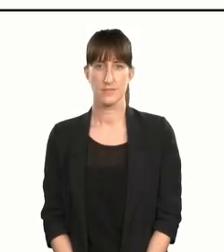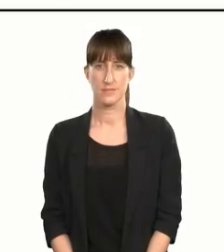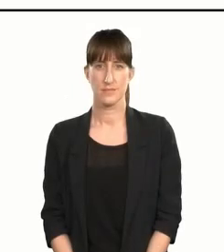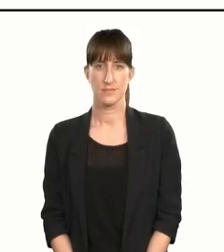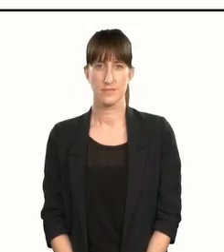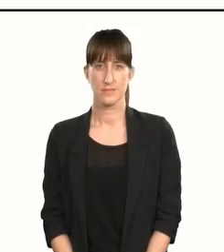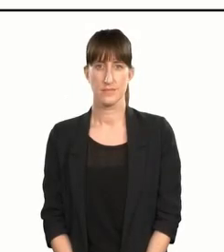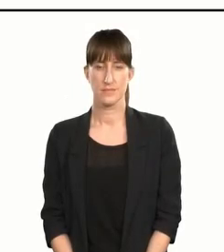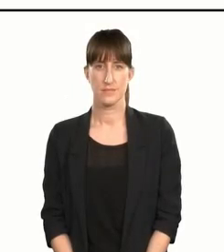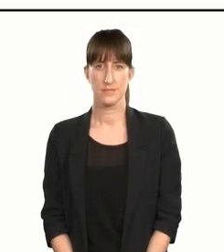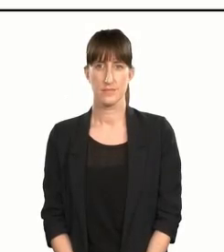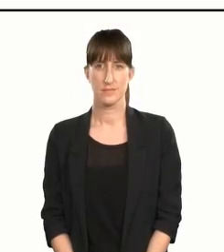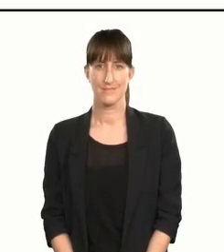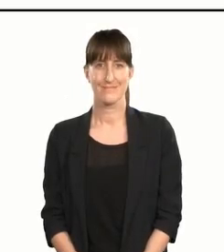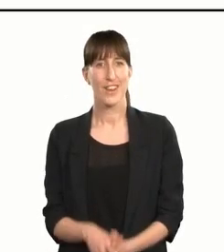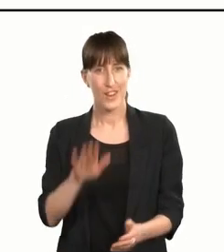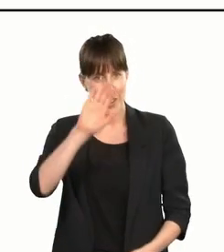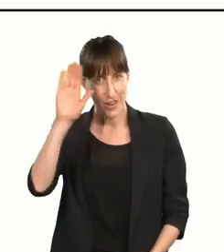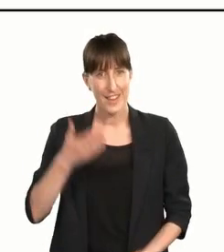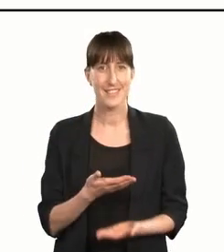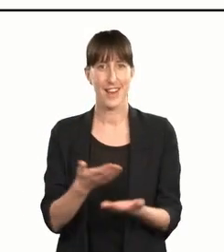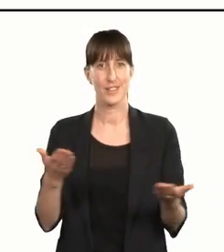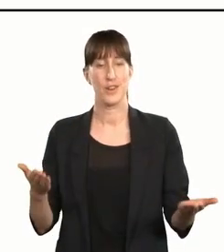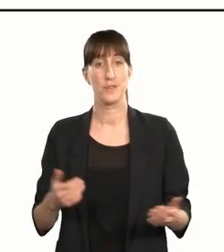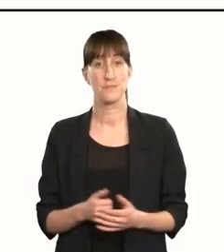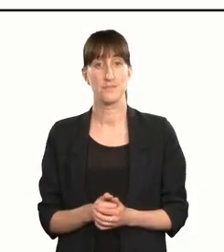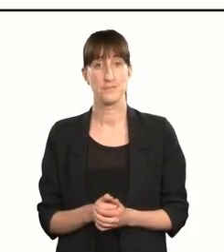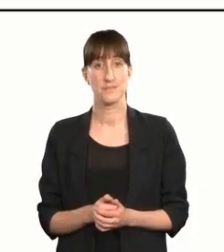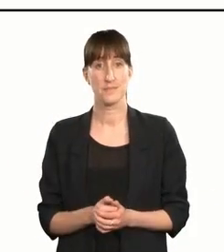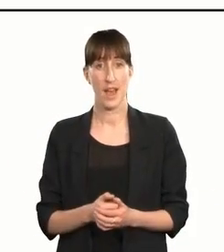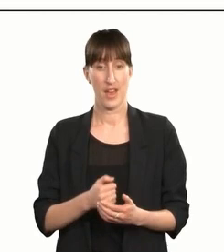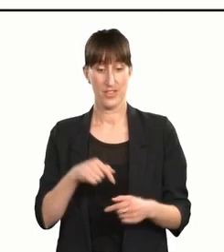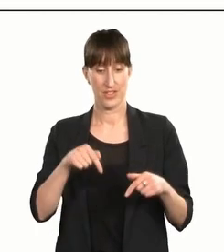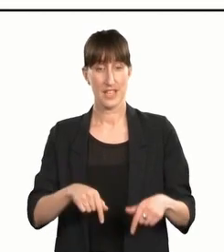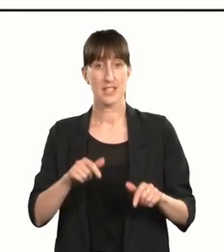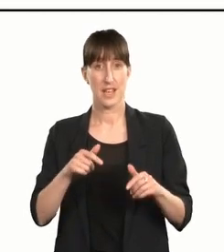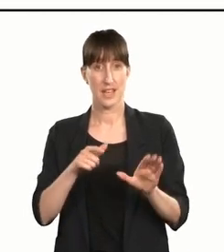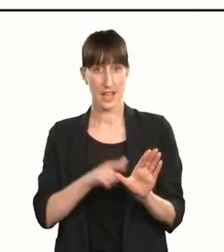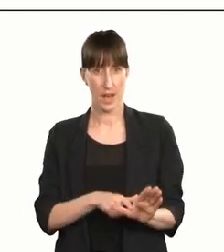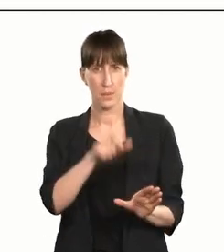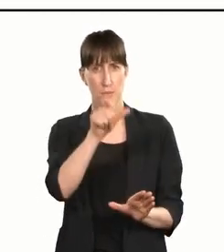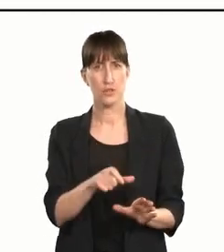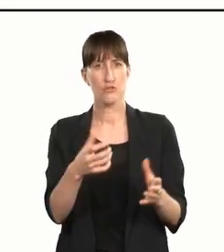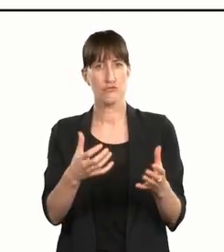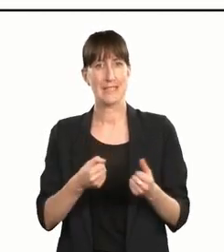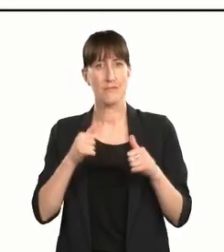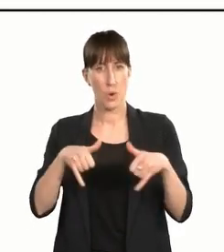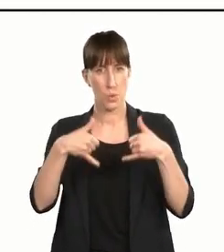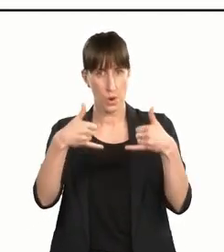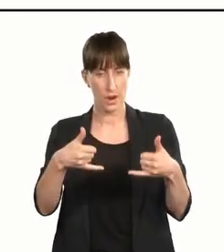Karen in a multi-coloured scarf. Kia ora tatou — hello, everyone. Everything about our Accolade recipient this year epitomises